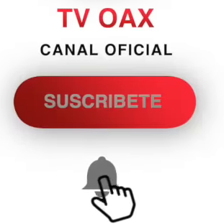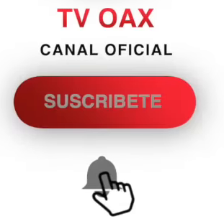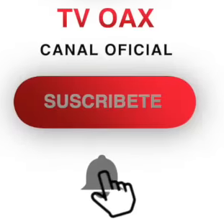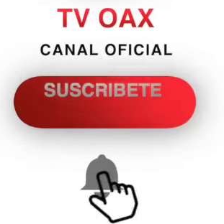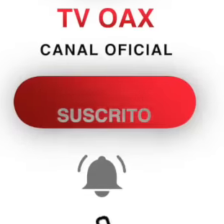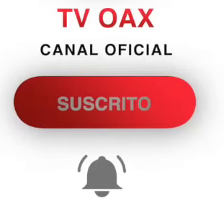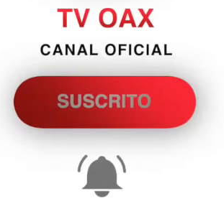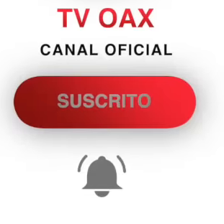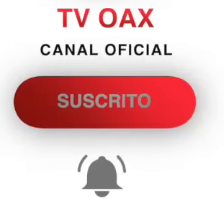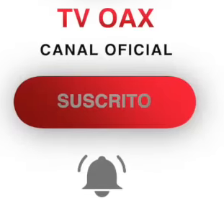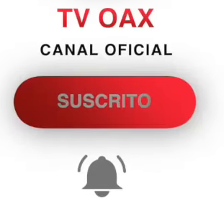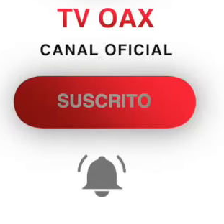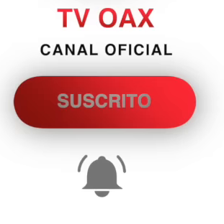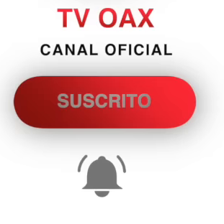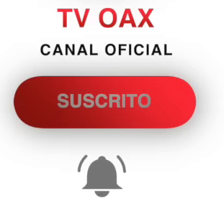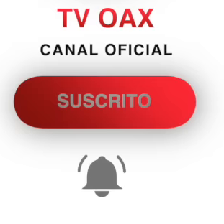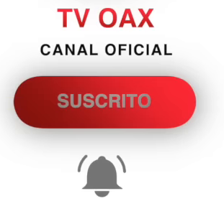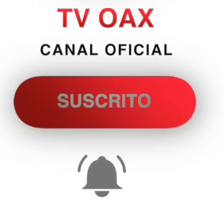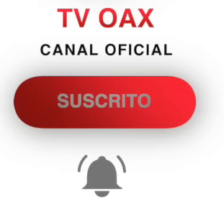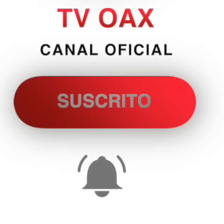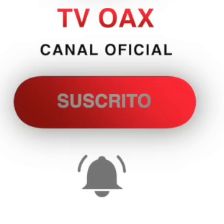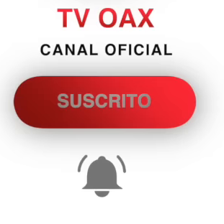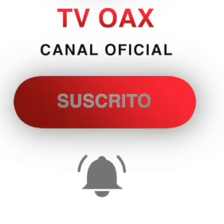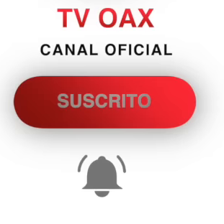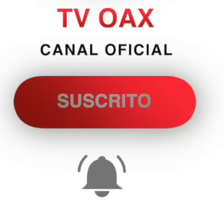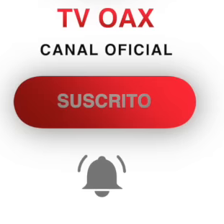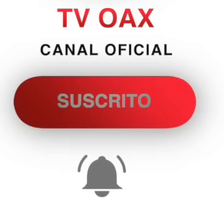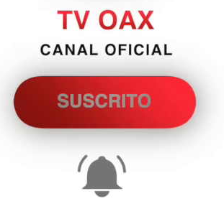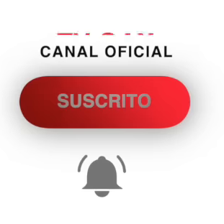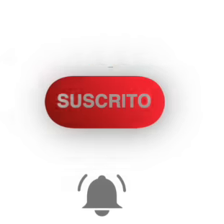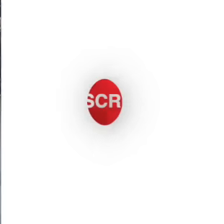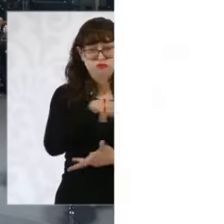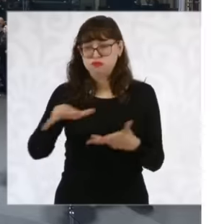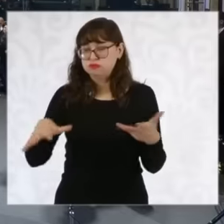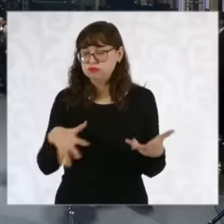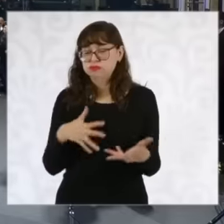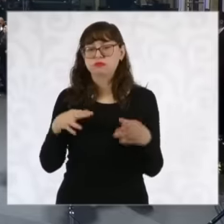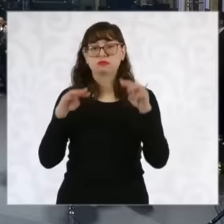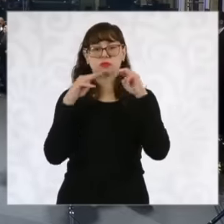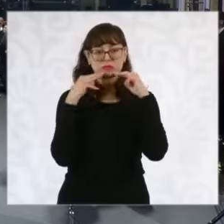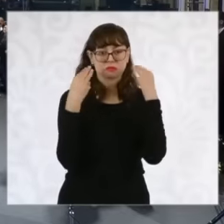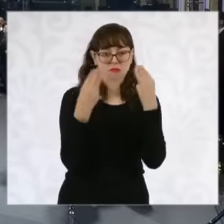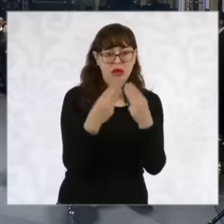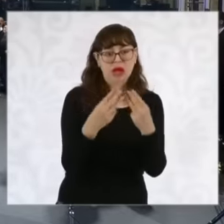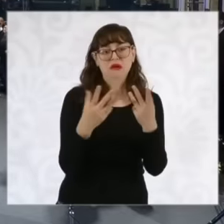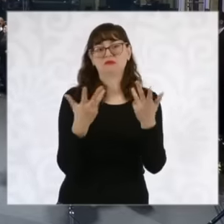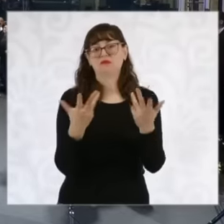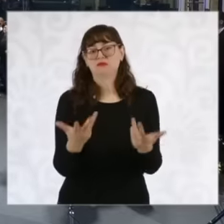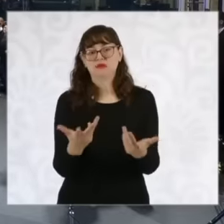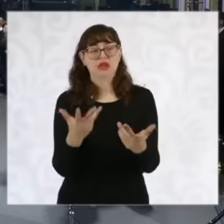violence, narcoterrorism and the destruction of democracy in Mexico Marco Cortés this weekend